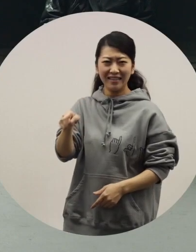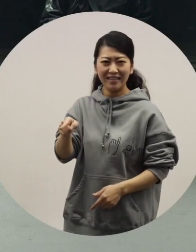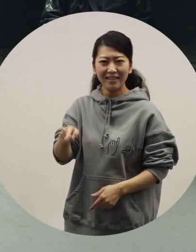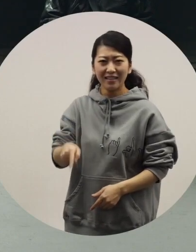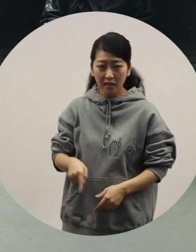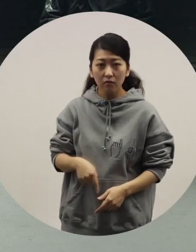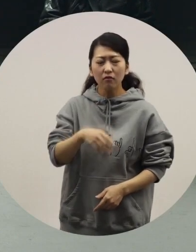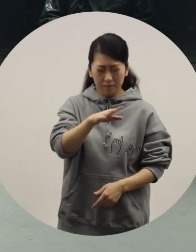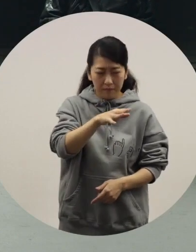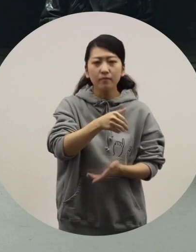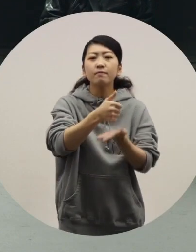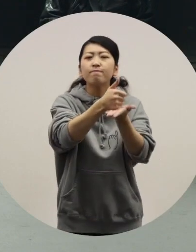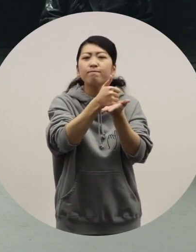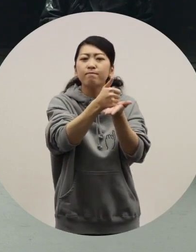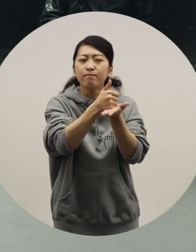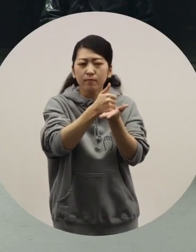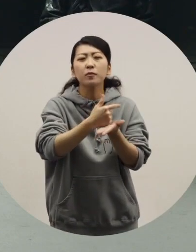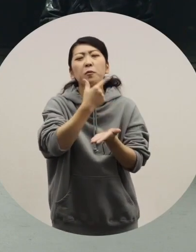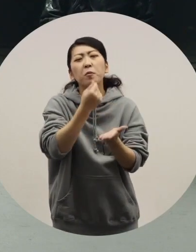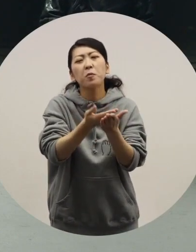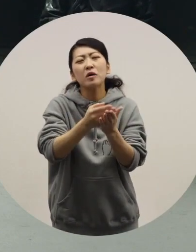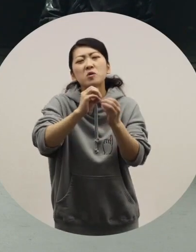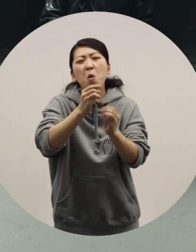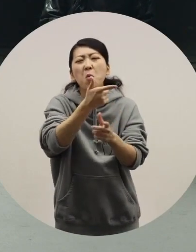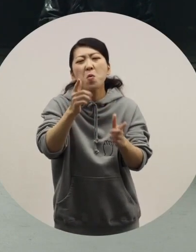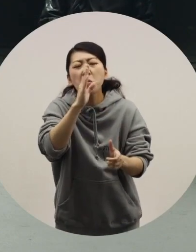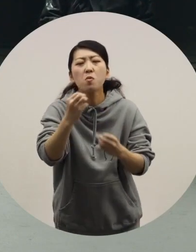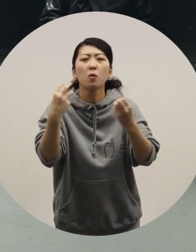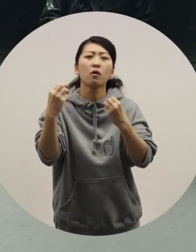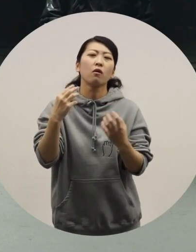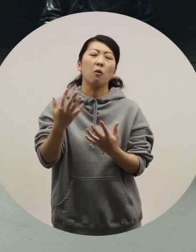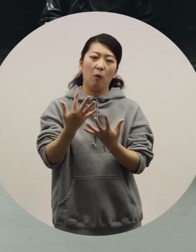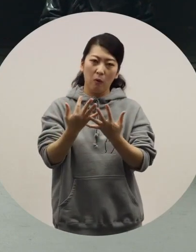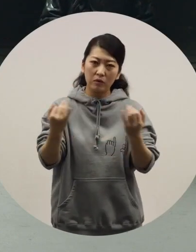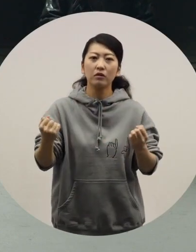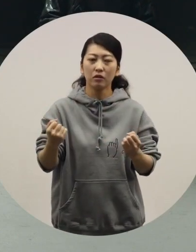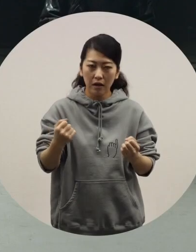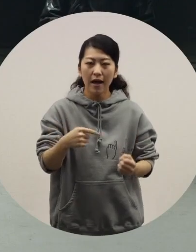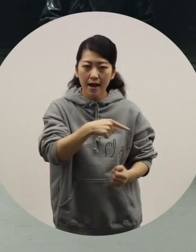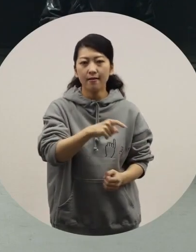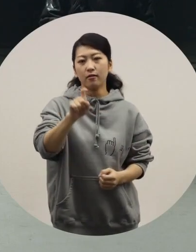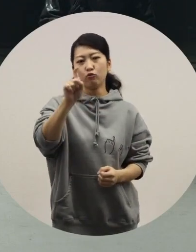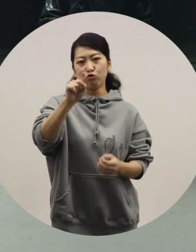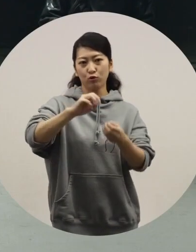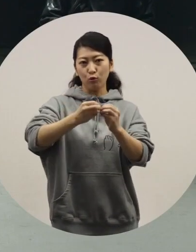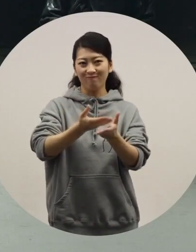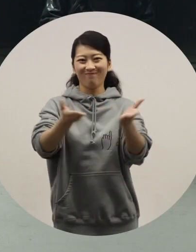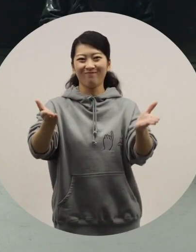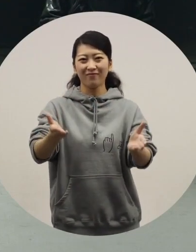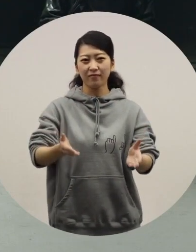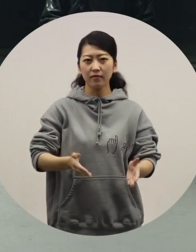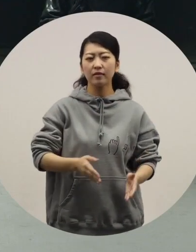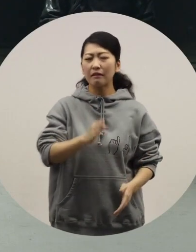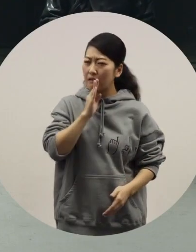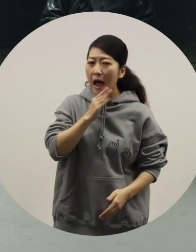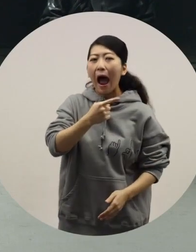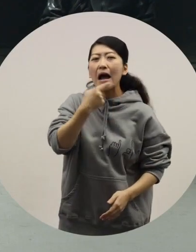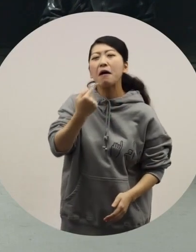[Toriyama] Color options are highly requested by our customers, so we prepared 10 colors. [Ochiai] I'm sure they'd want to be able to change its color to red, blue or the like.